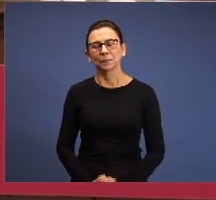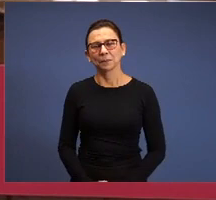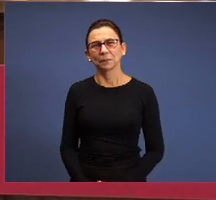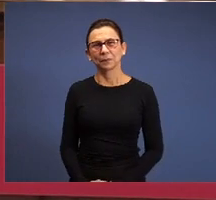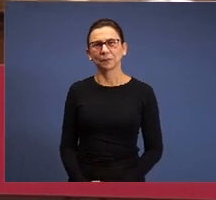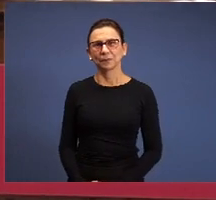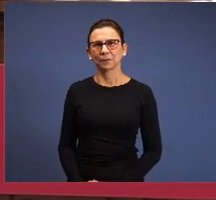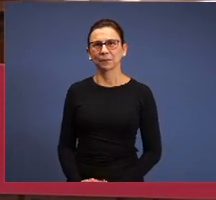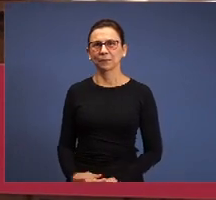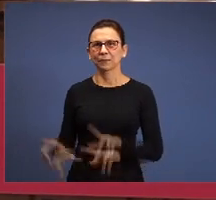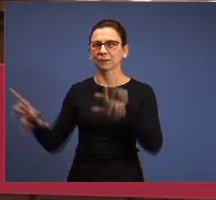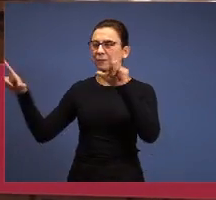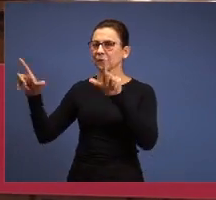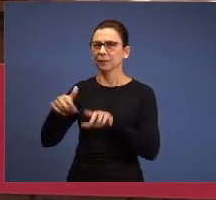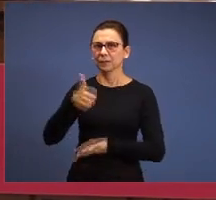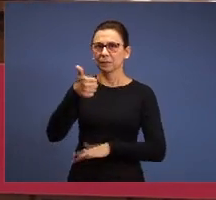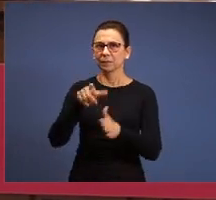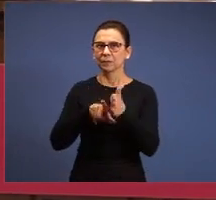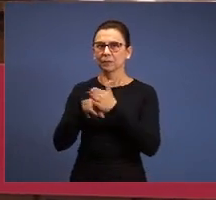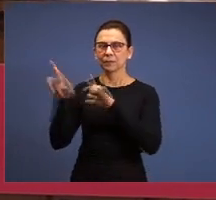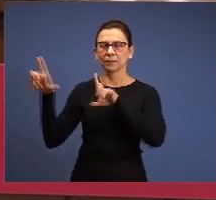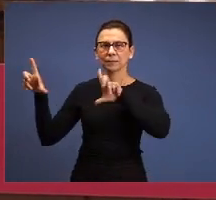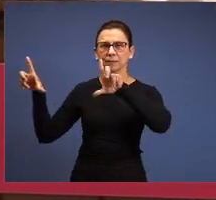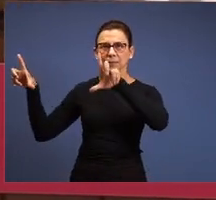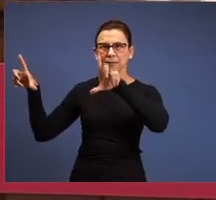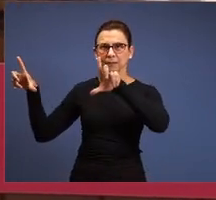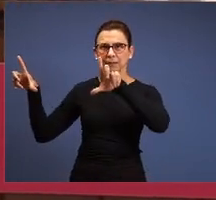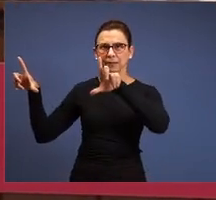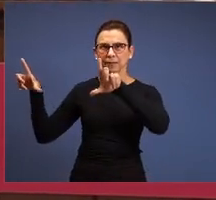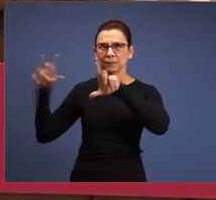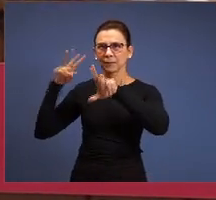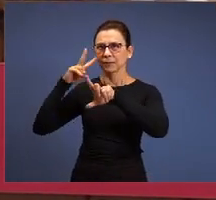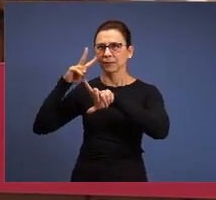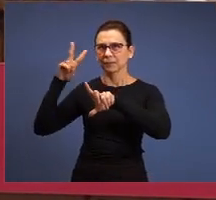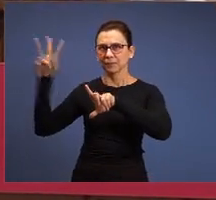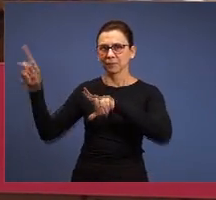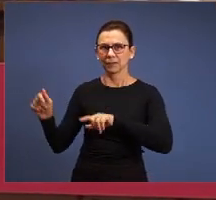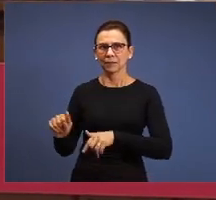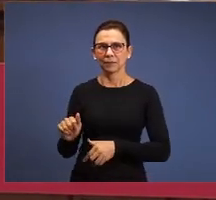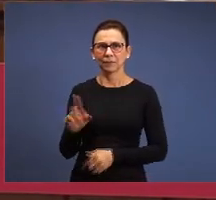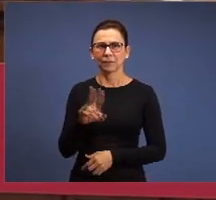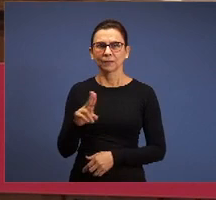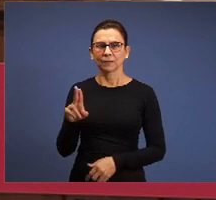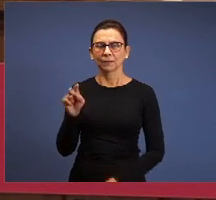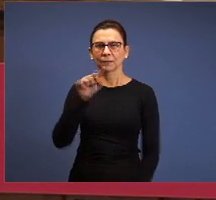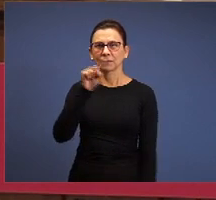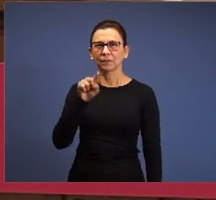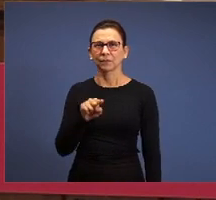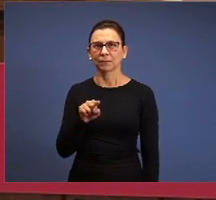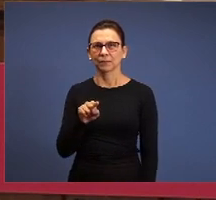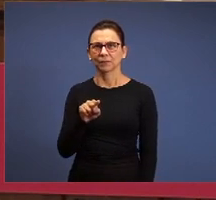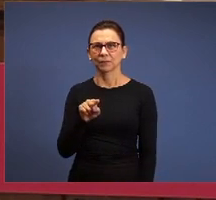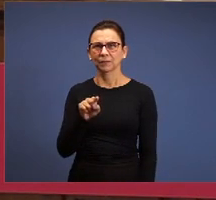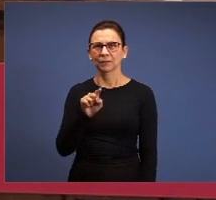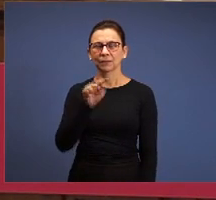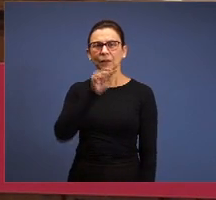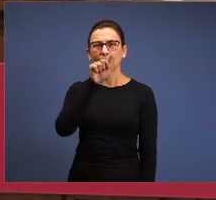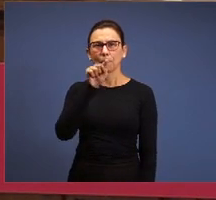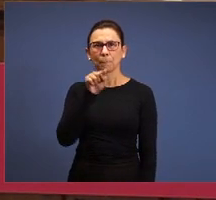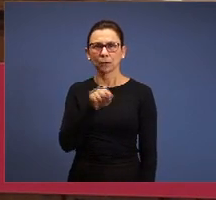Here is our first question, the brethren don’t notice, we’re using the Spanish model to the question, we’re initiating with the question mark, but